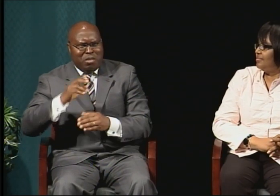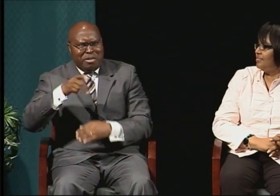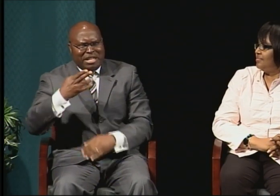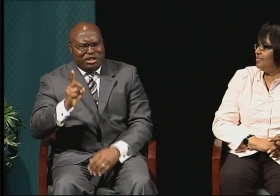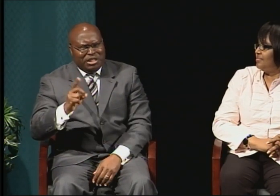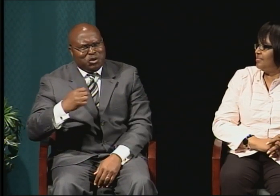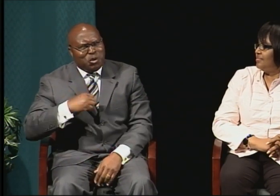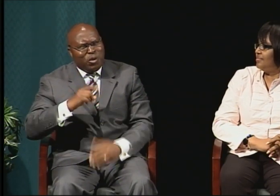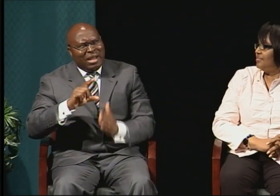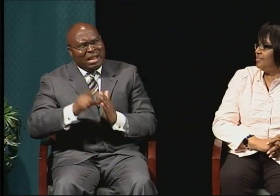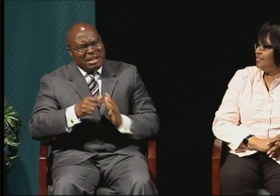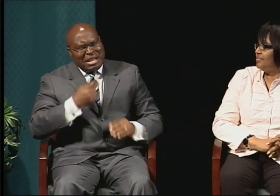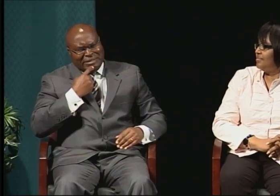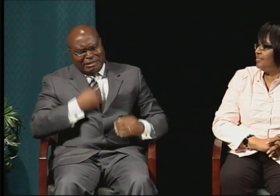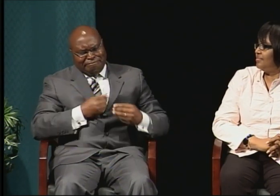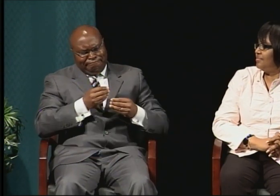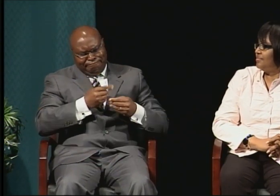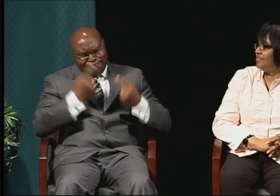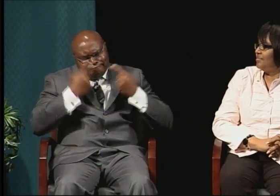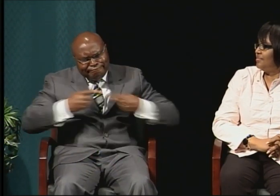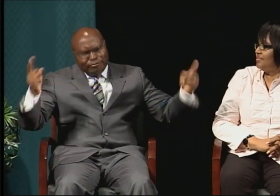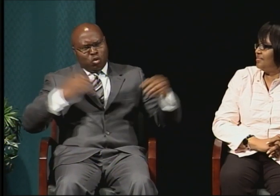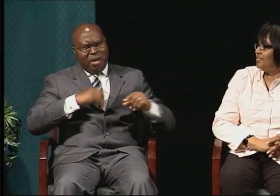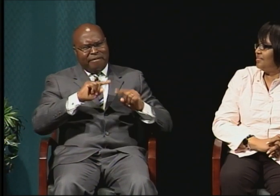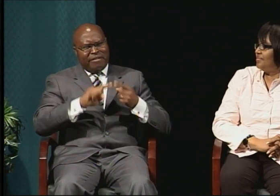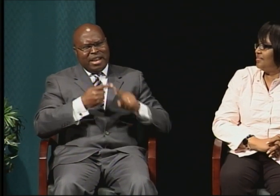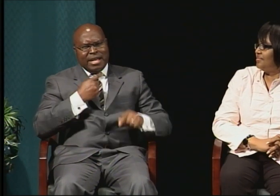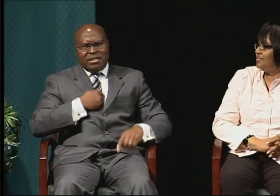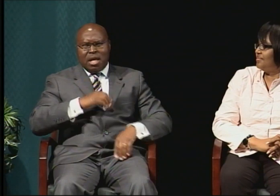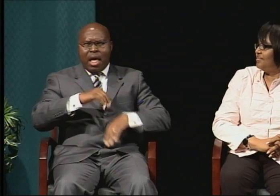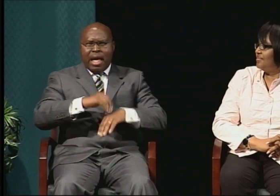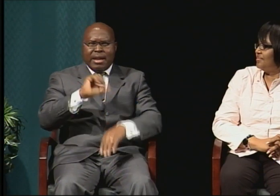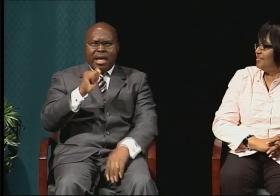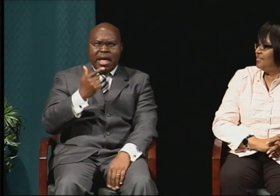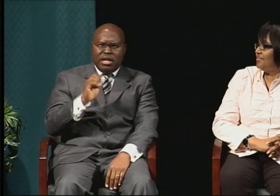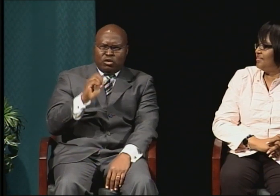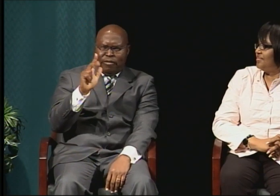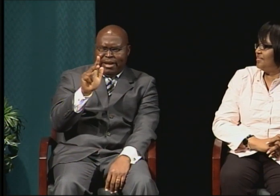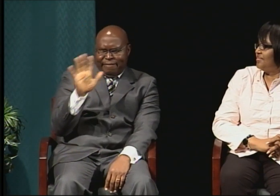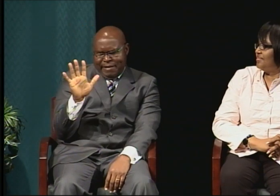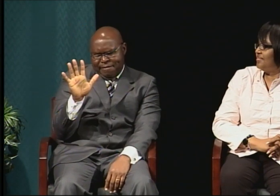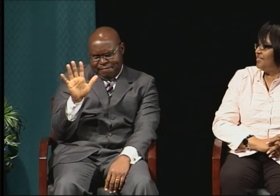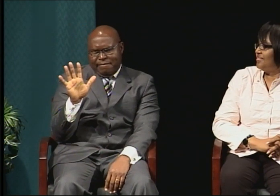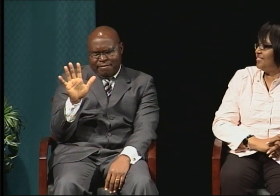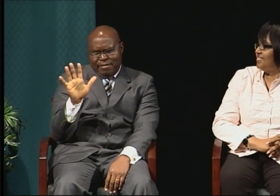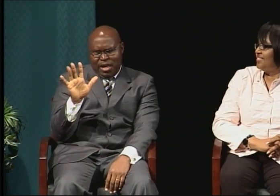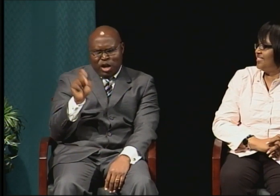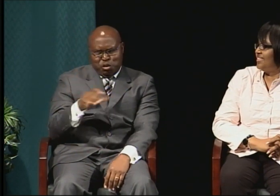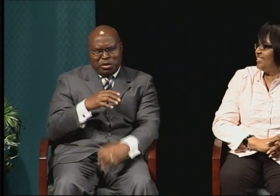And when that would happen. And so we decided that at 35 we would have our PhDs.